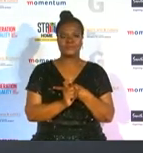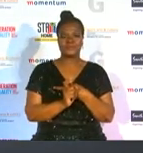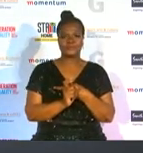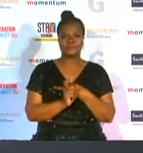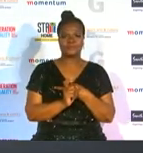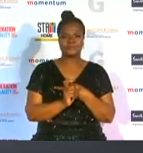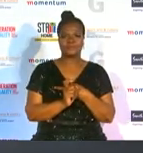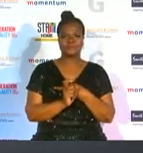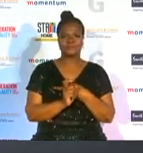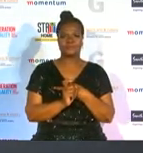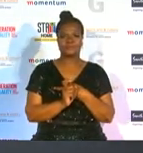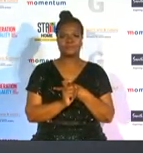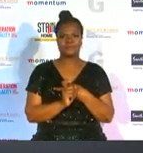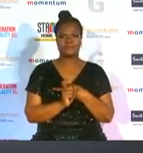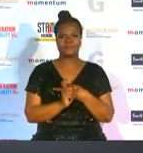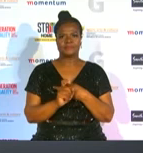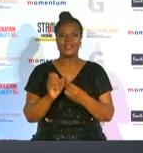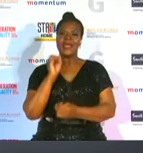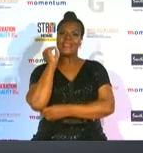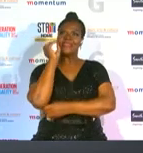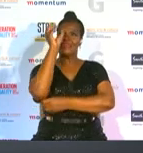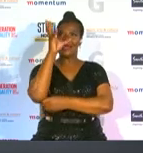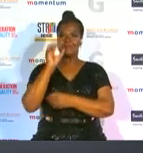nsa has fought all barriers against the development